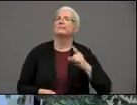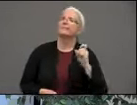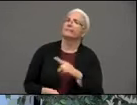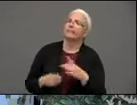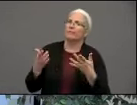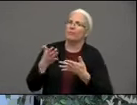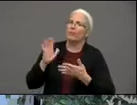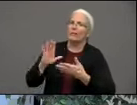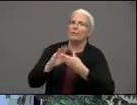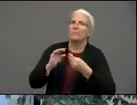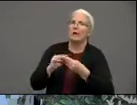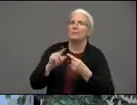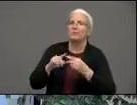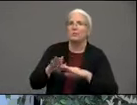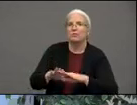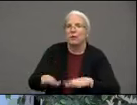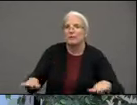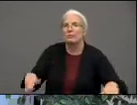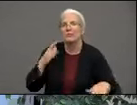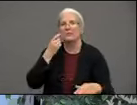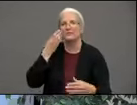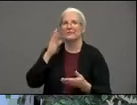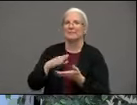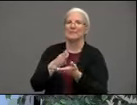were not performing well when they were in